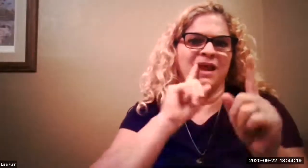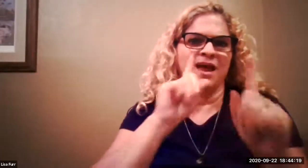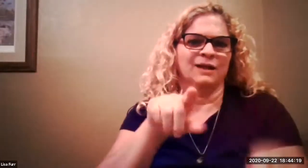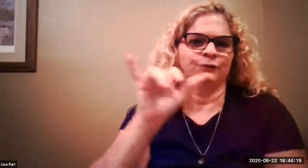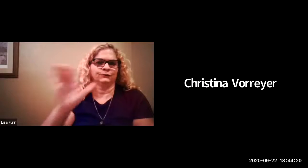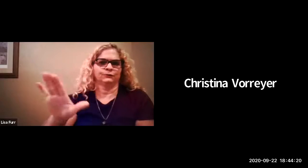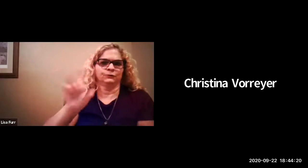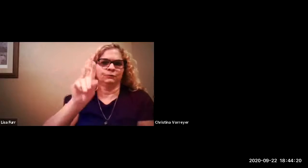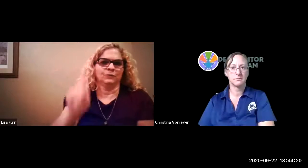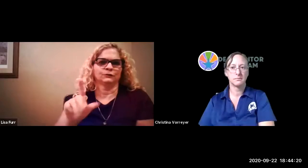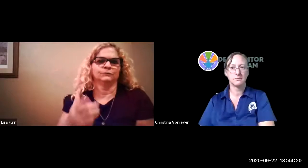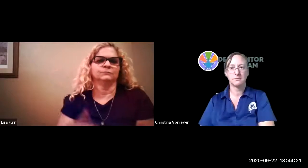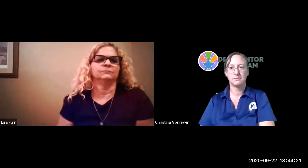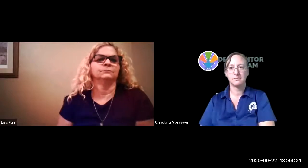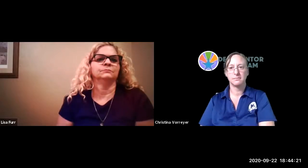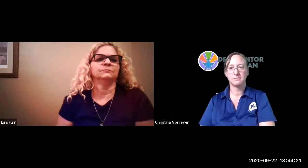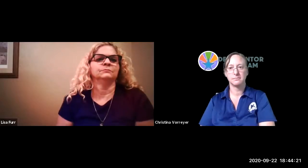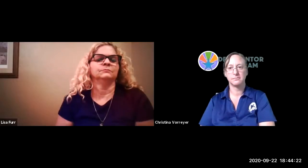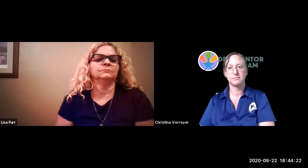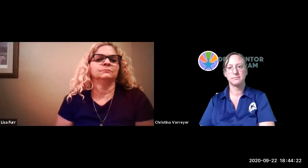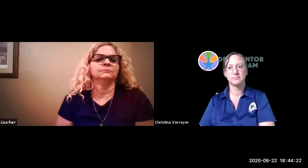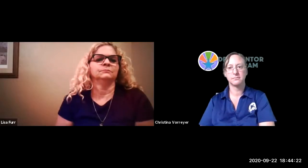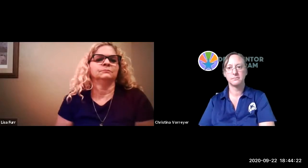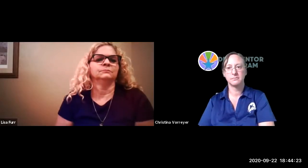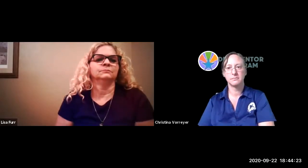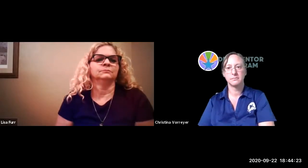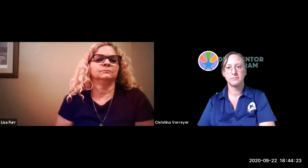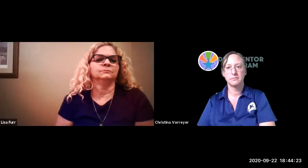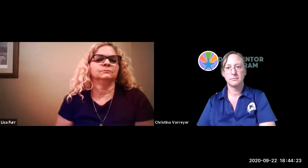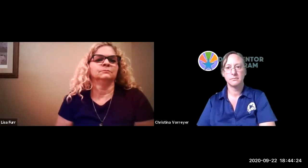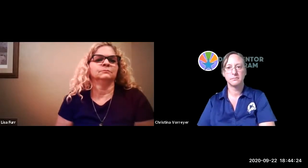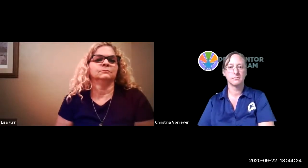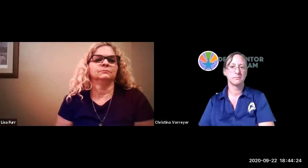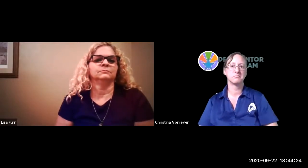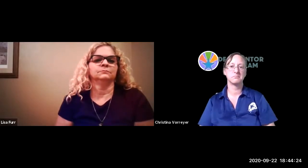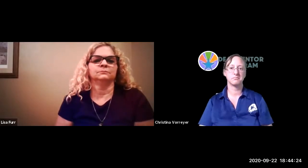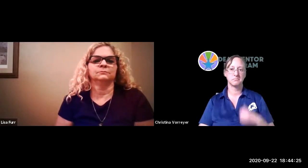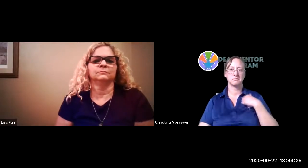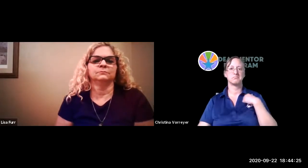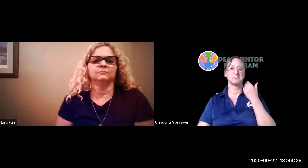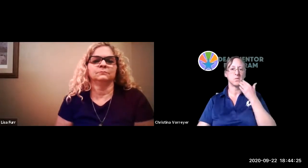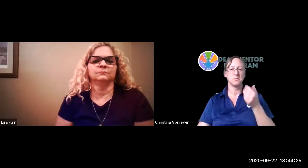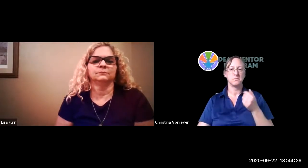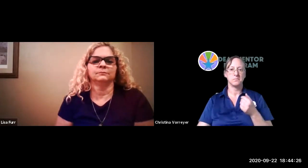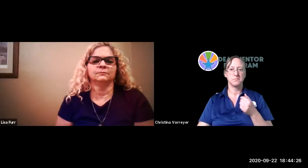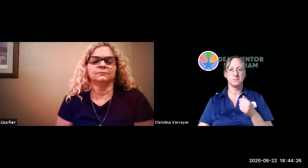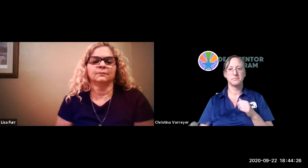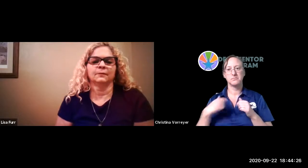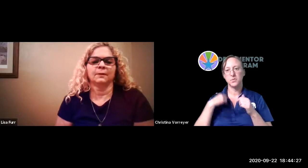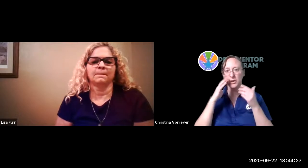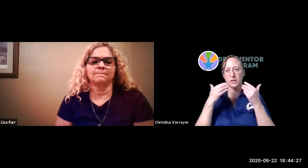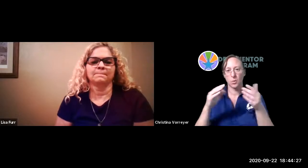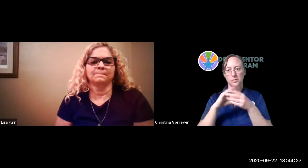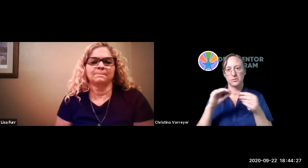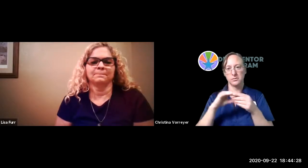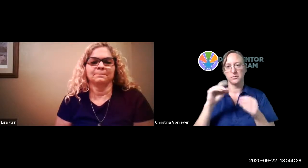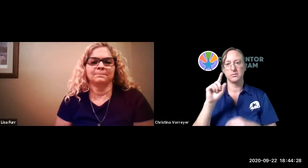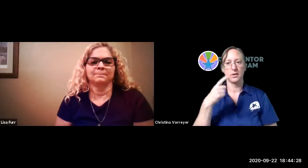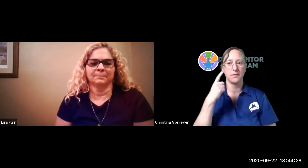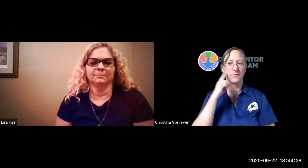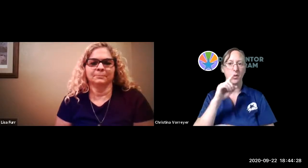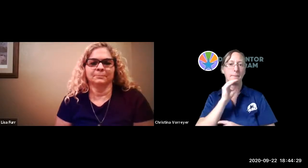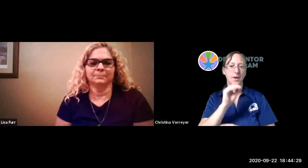who wants to answer that one